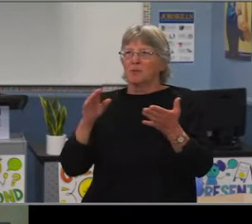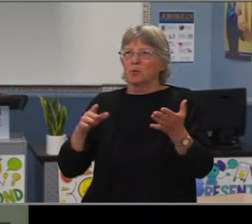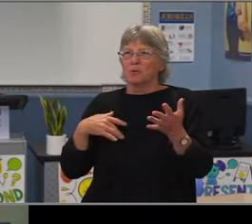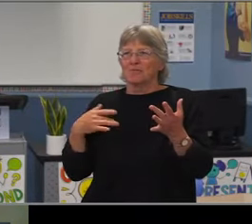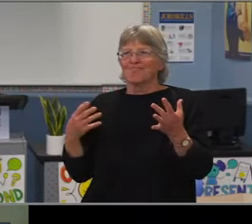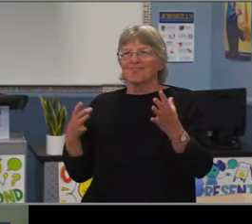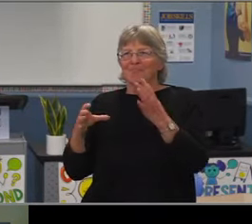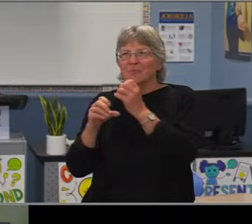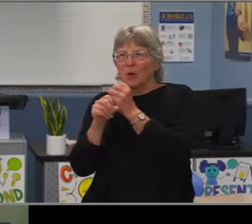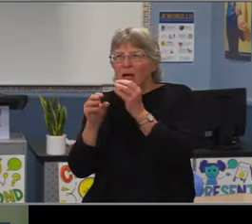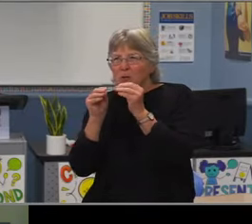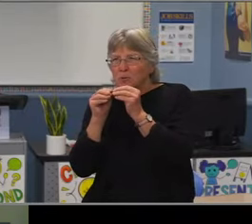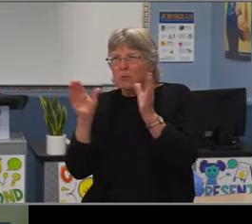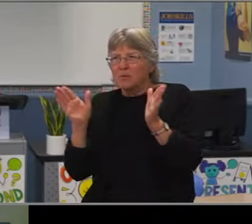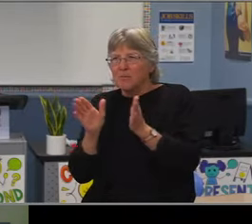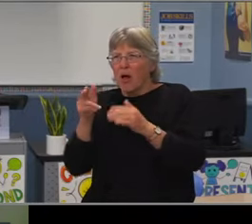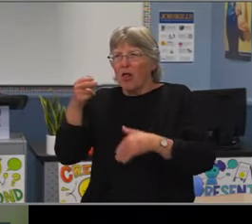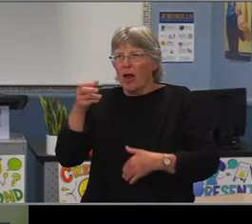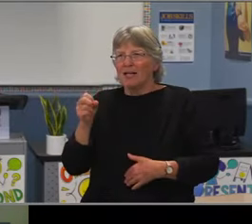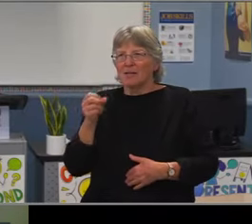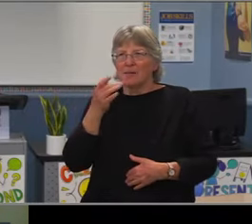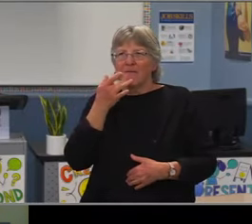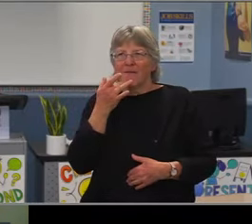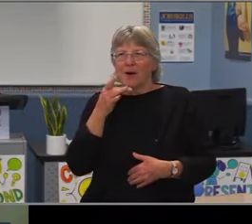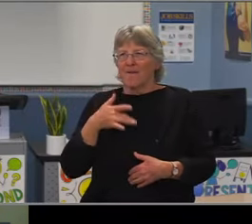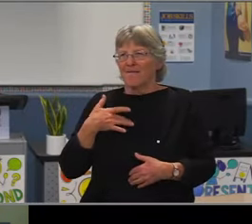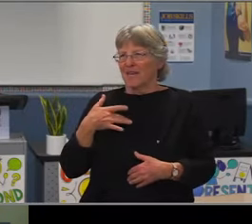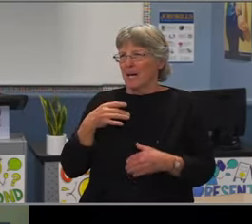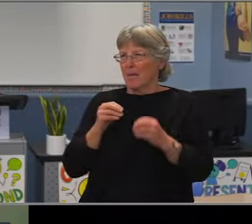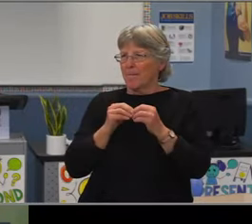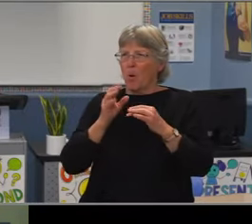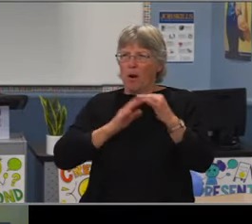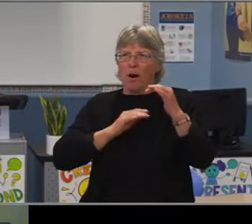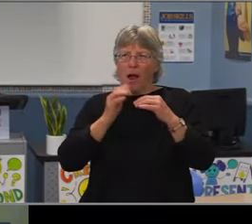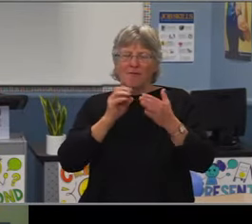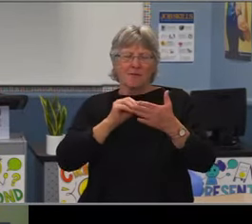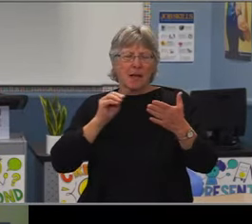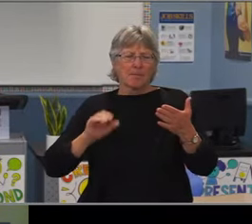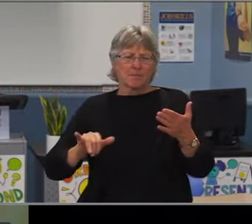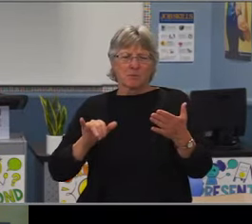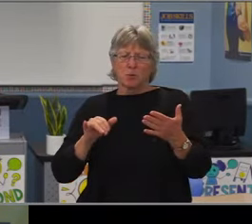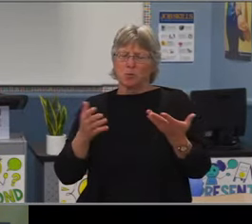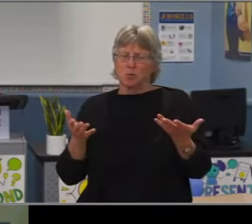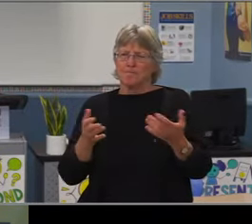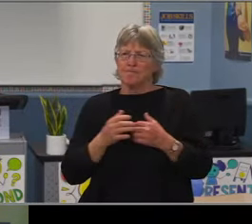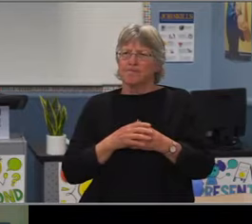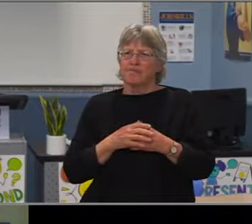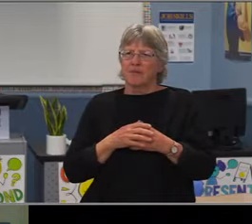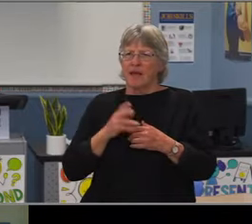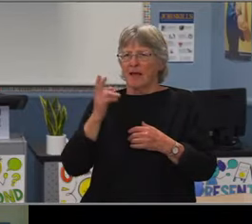for them to be considered. Sure. So each year this is something that's standard.